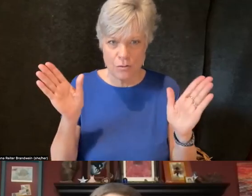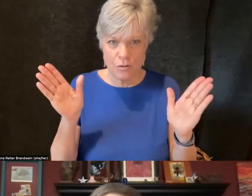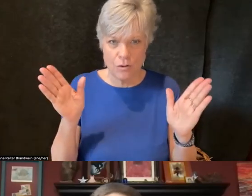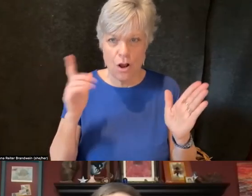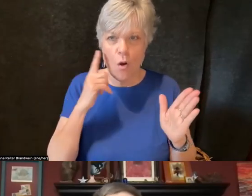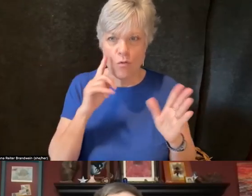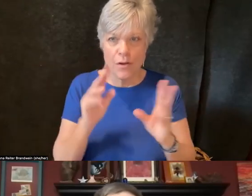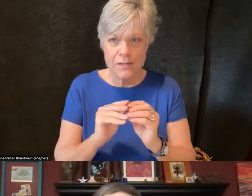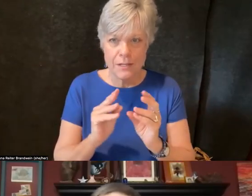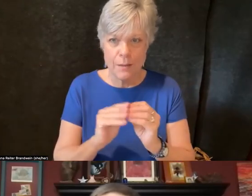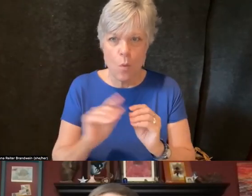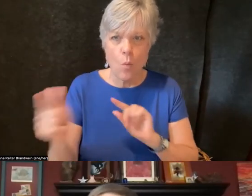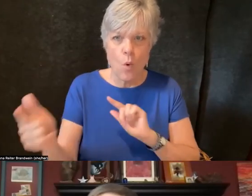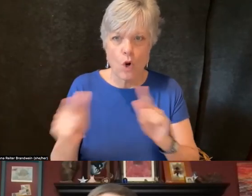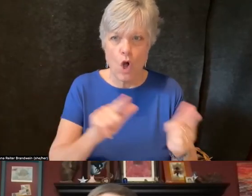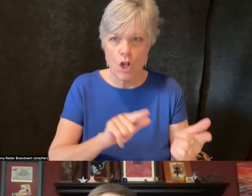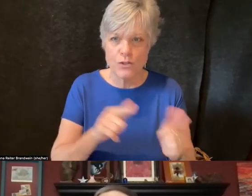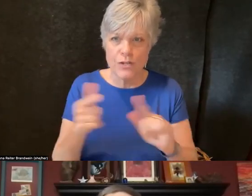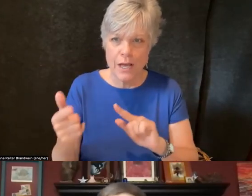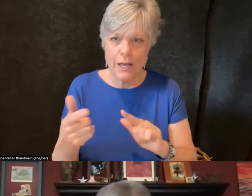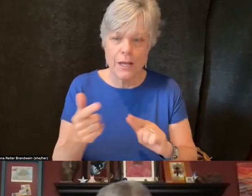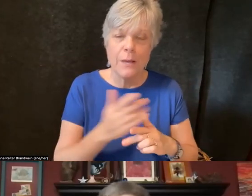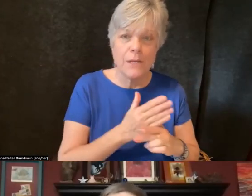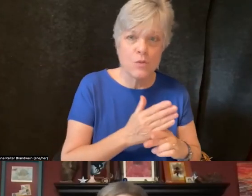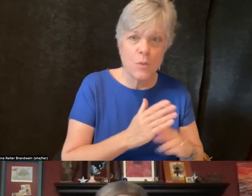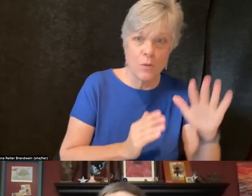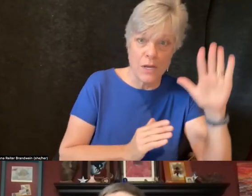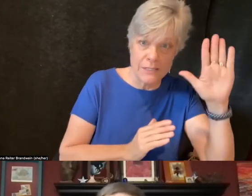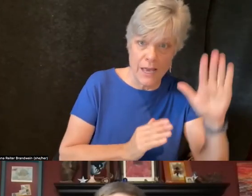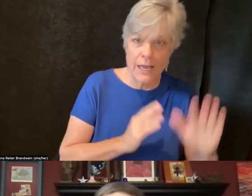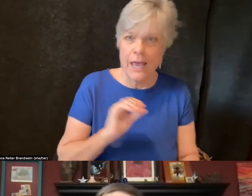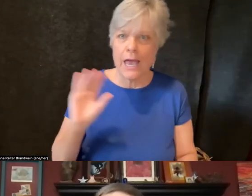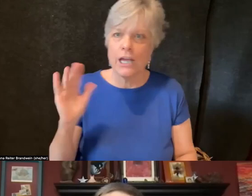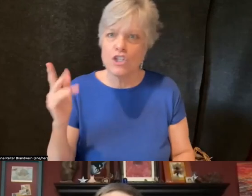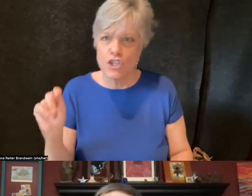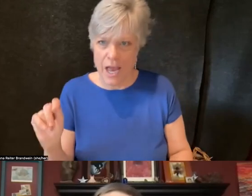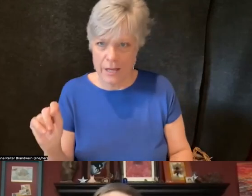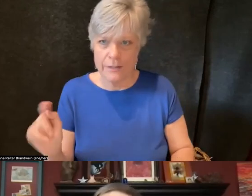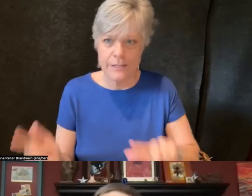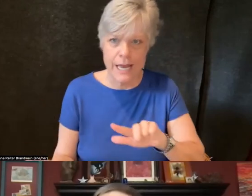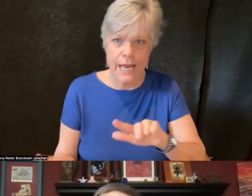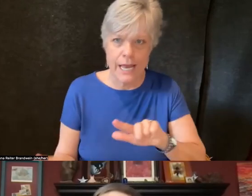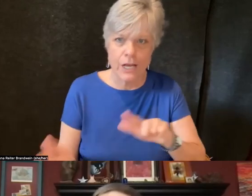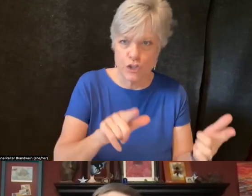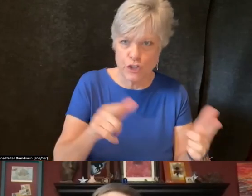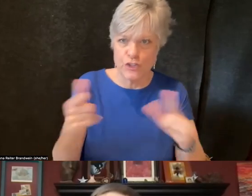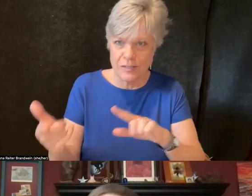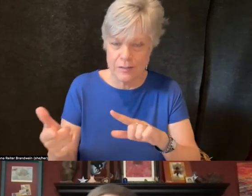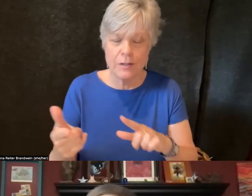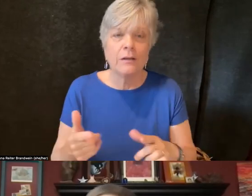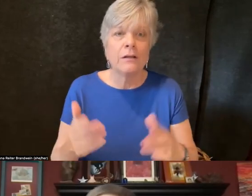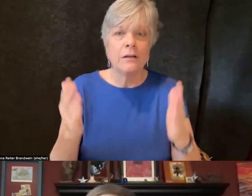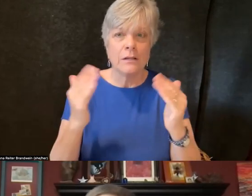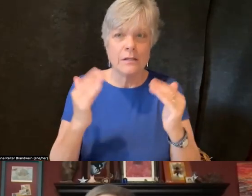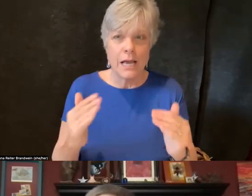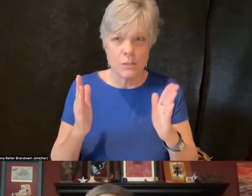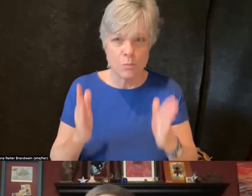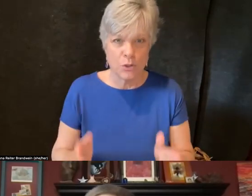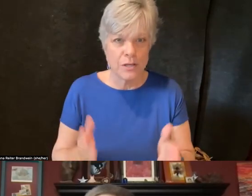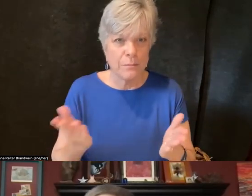we'll alternate between chat and the raised hand function. So the next person I have on the list, and we might have time for one more after this,